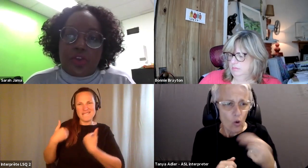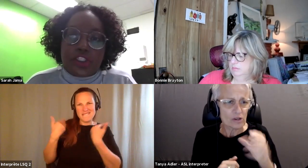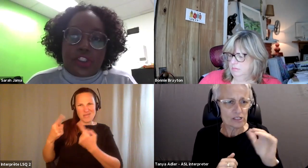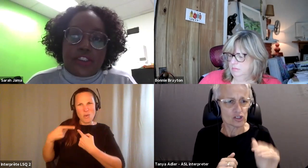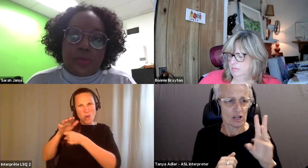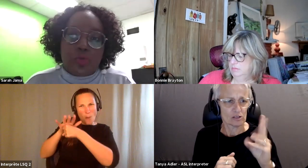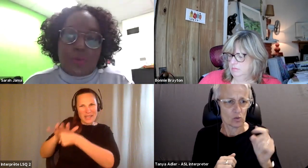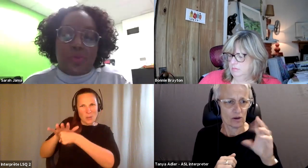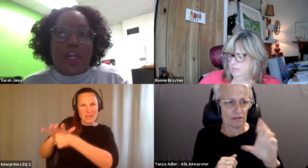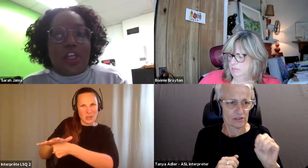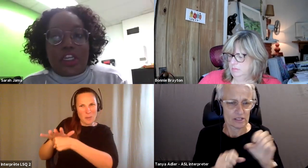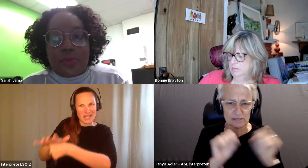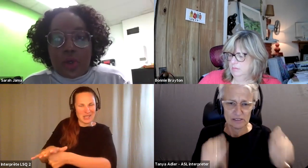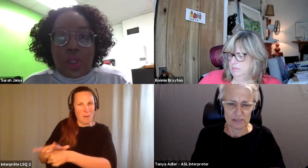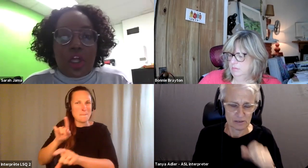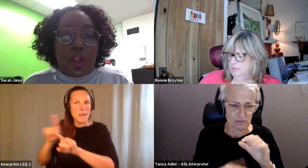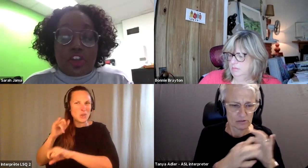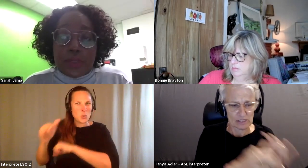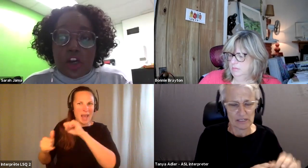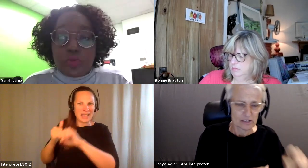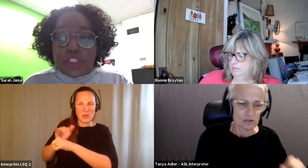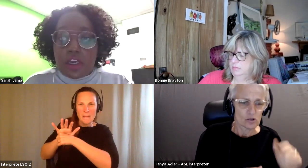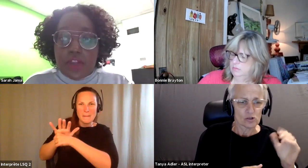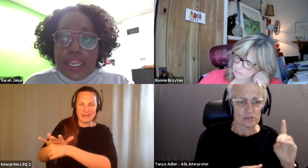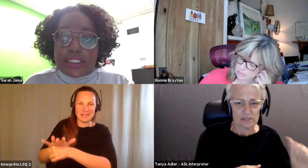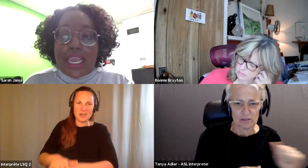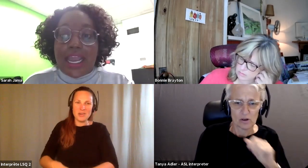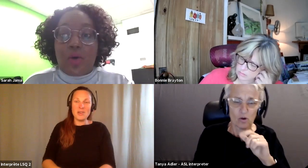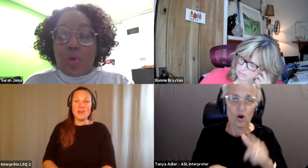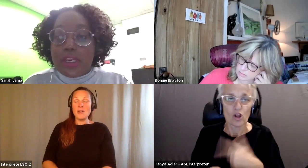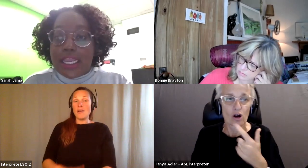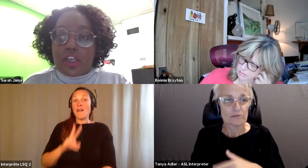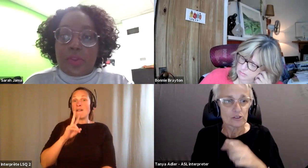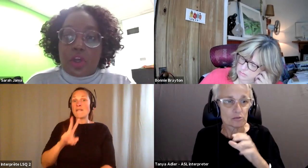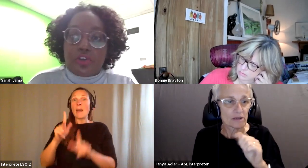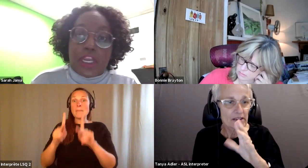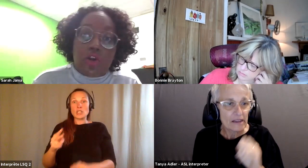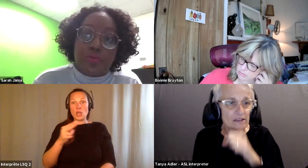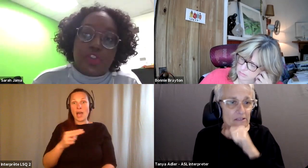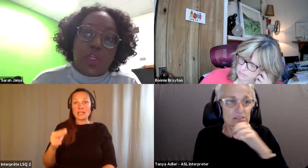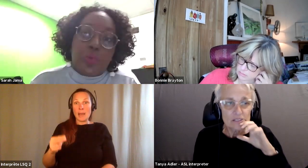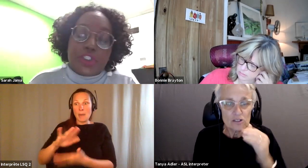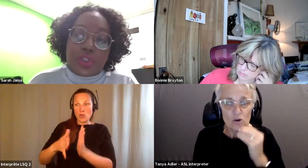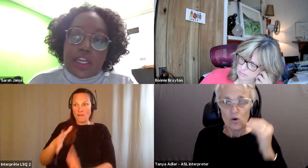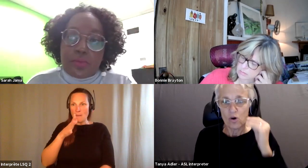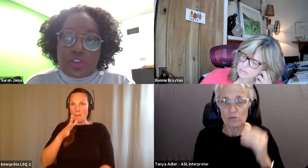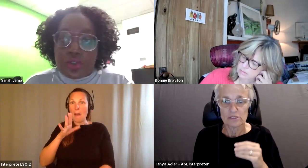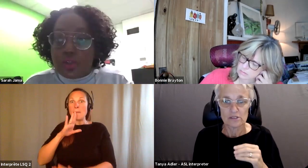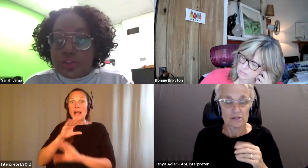Sarah Jama: In relation to disabled woman we're not talking about long term care homes enough and how women end up in long term care homes once you're not able to.